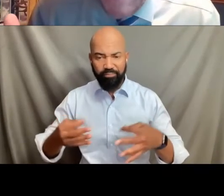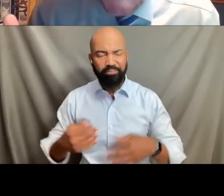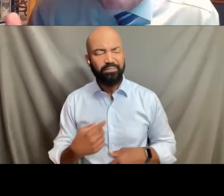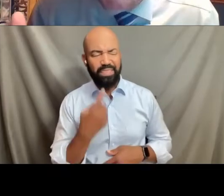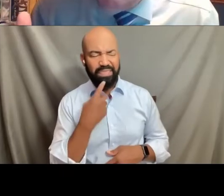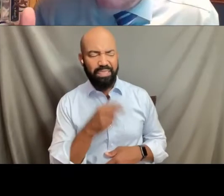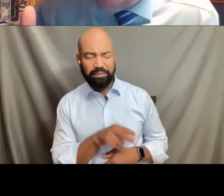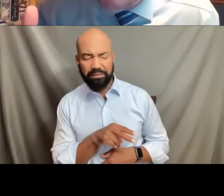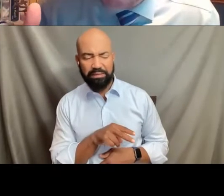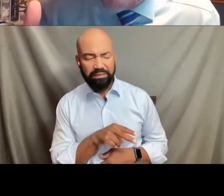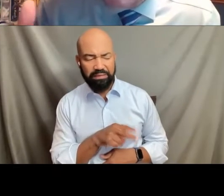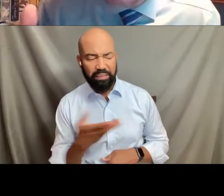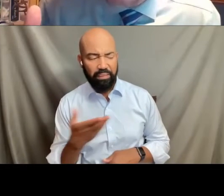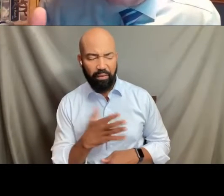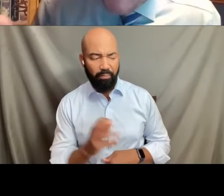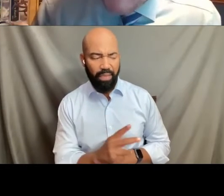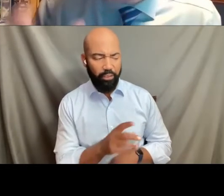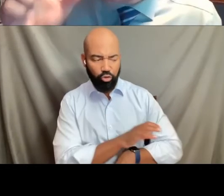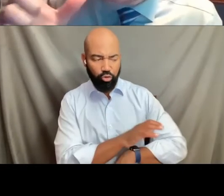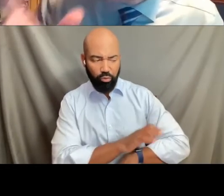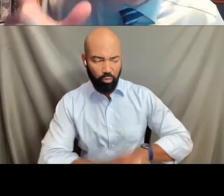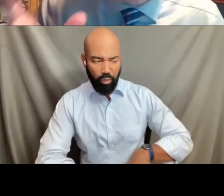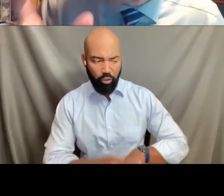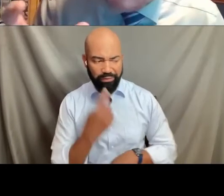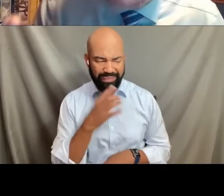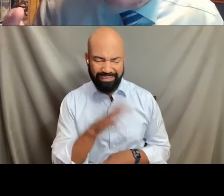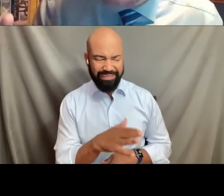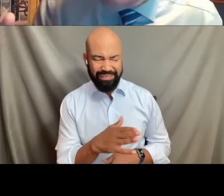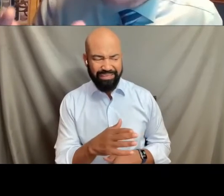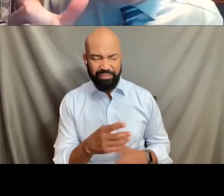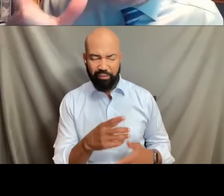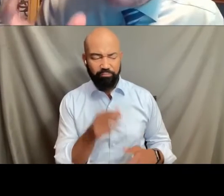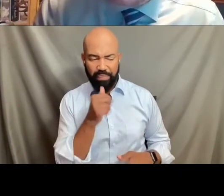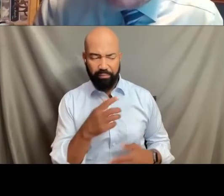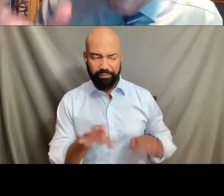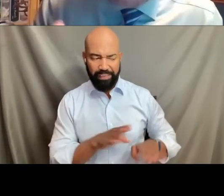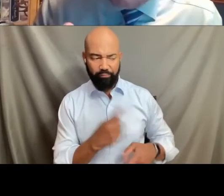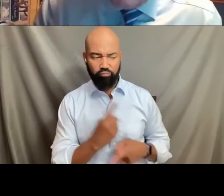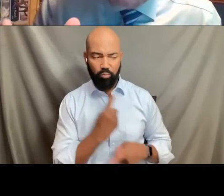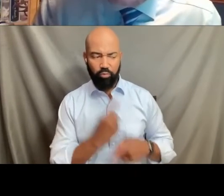when it came to the administrative procedures. And so they never really decided this seeming conflict